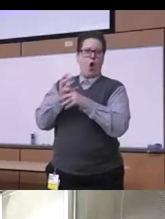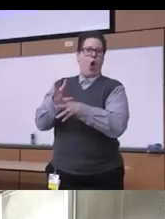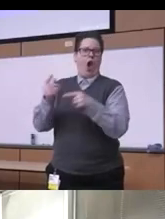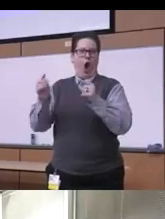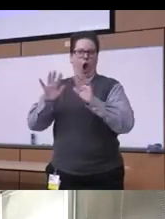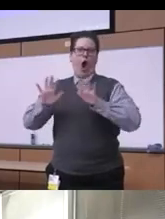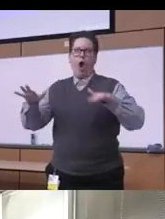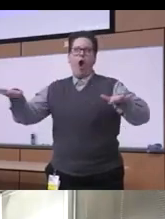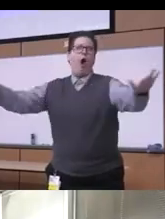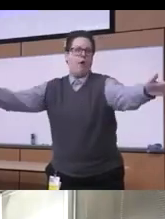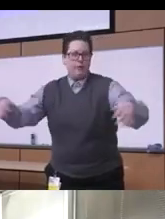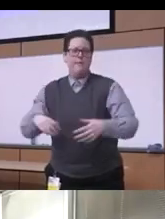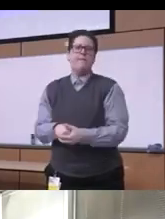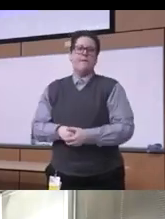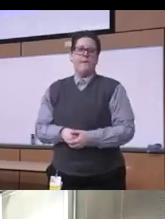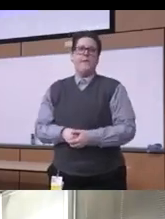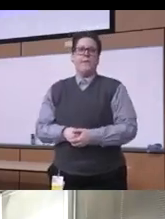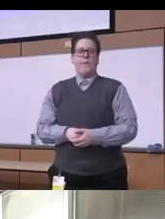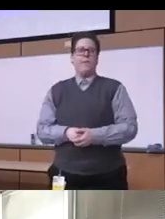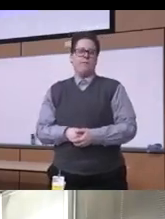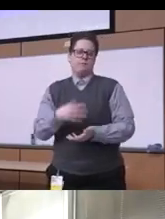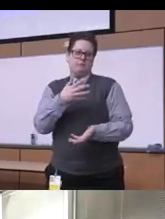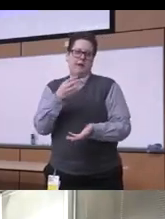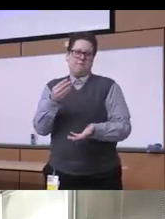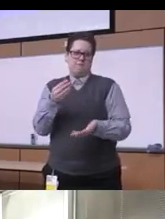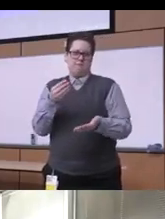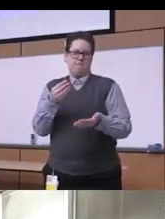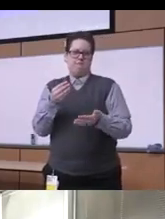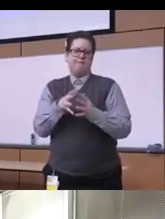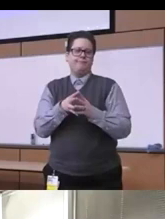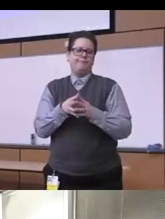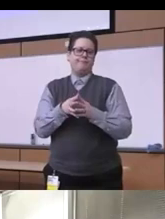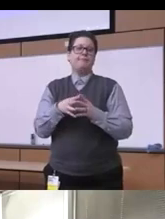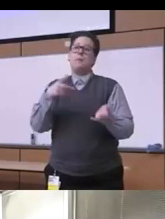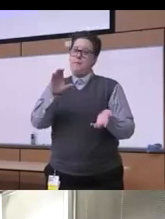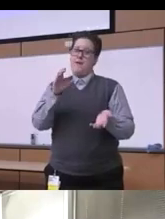has been experienced uh significantly among really people of color and in the context